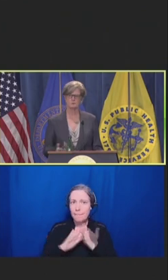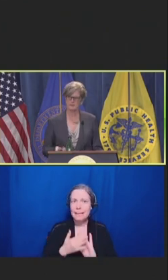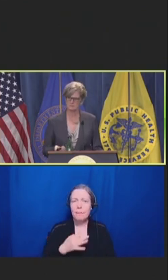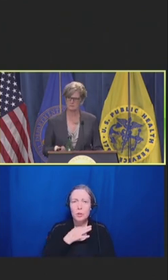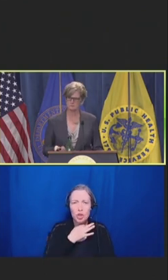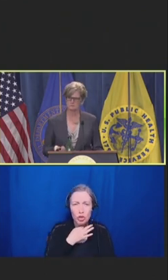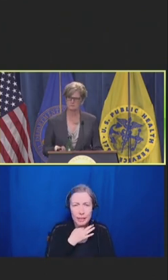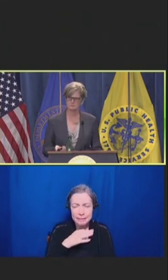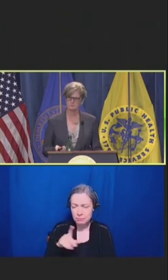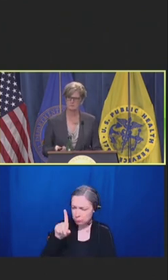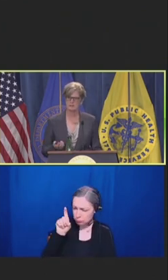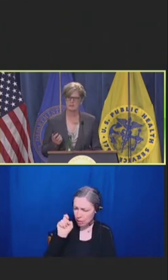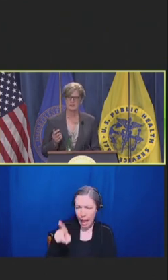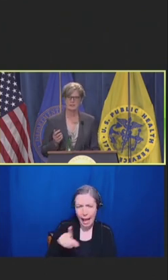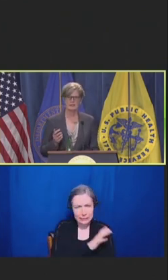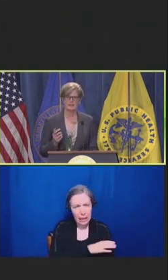out?